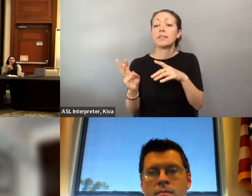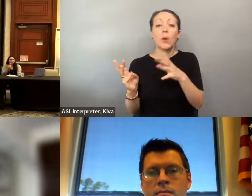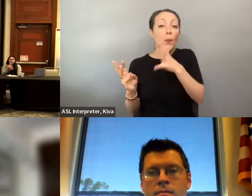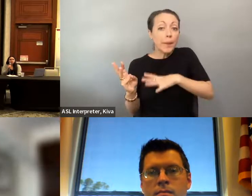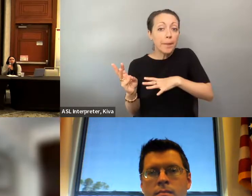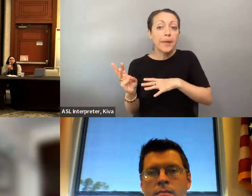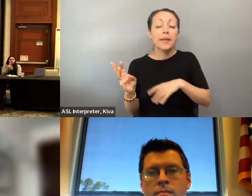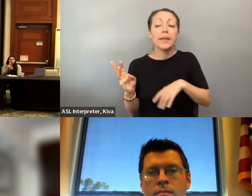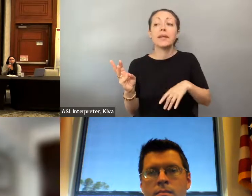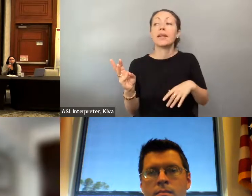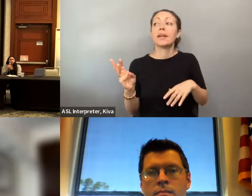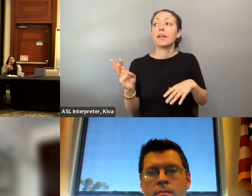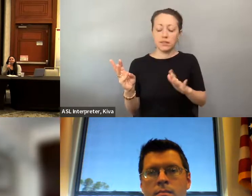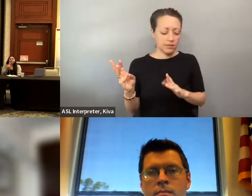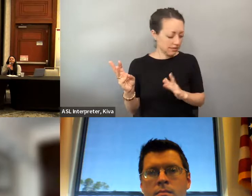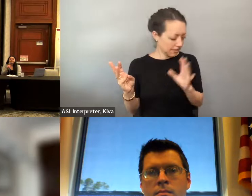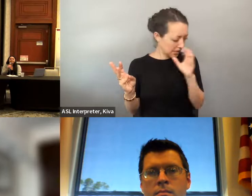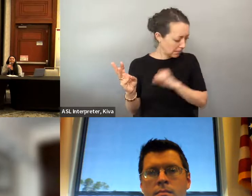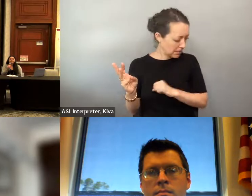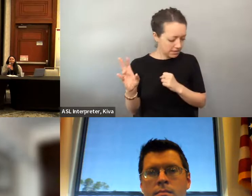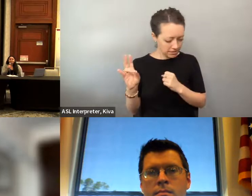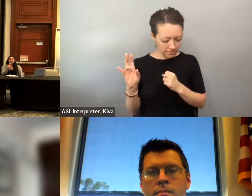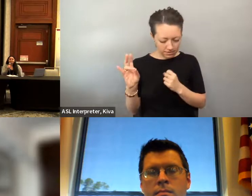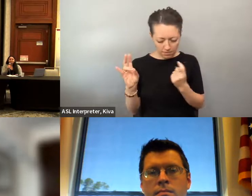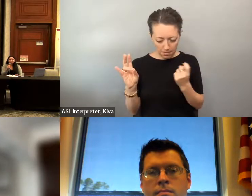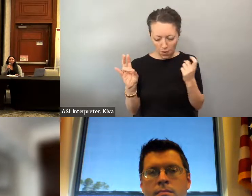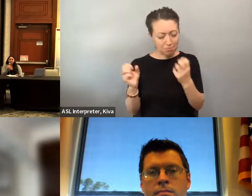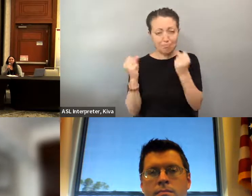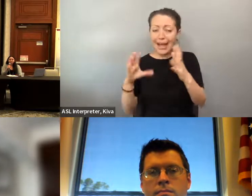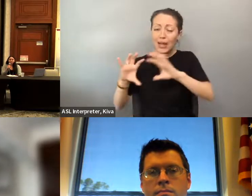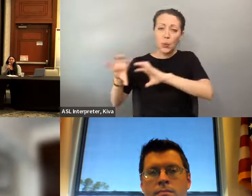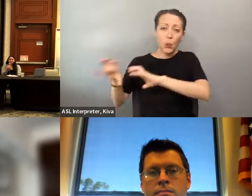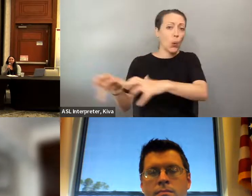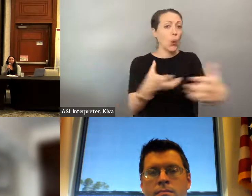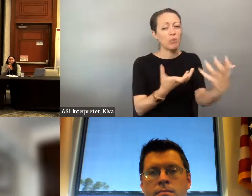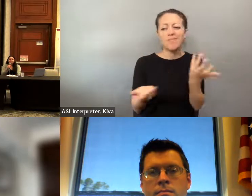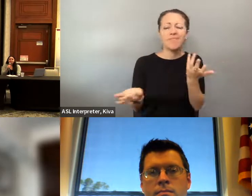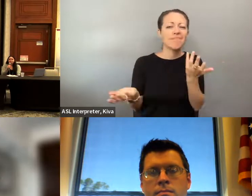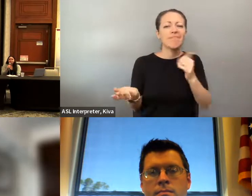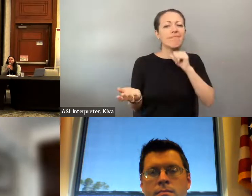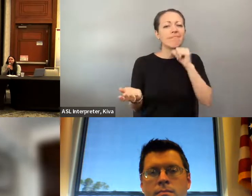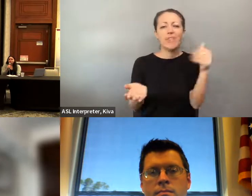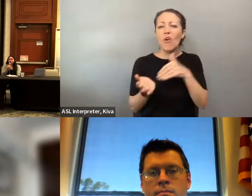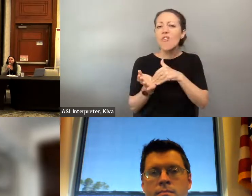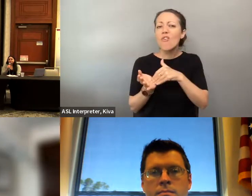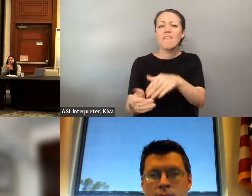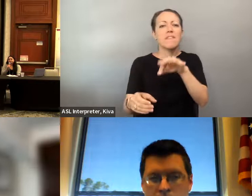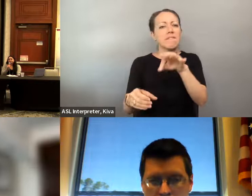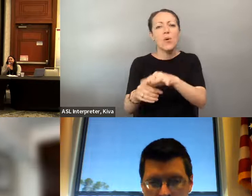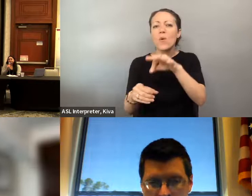Our voters of color students, People with these trans voters, women, and that might be missing one there. trans voters and, women, and I might be missing one there. But it's a lot of groups that I have historically marginal license.